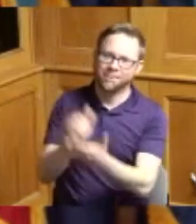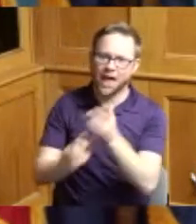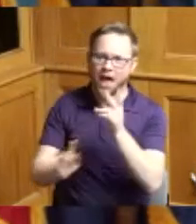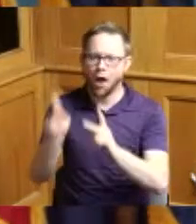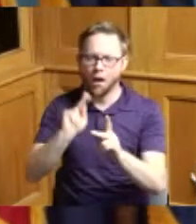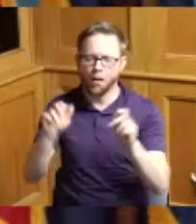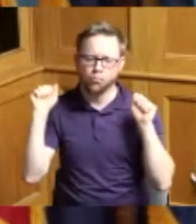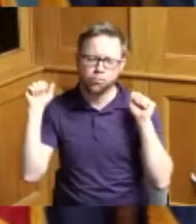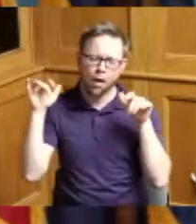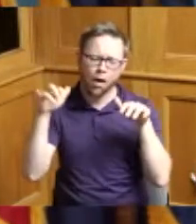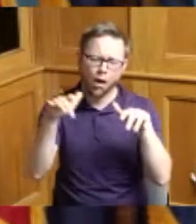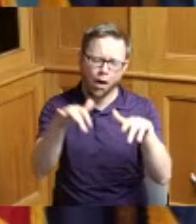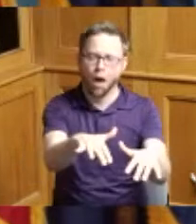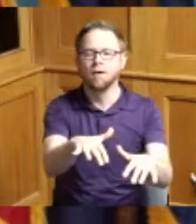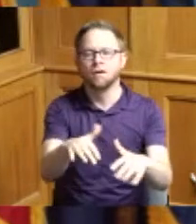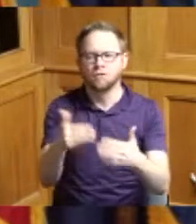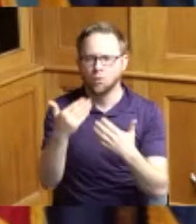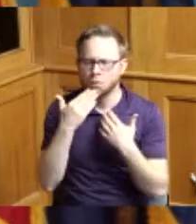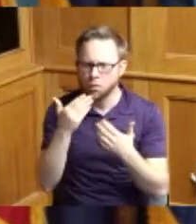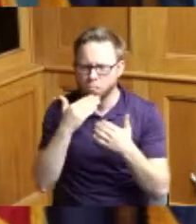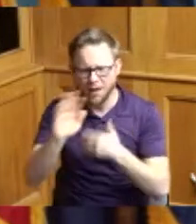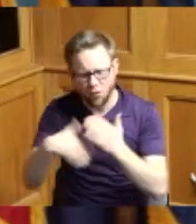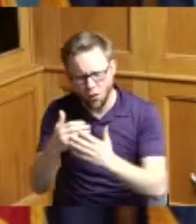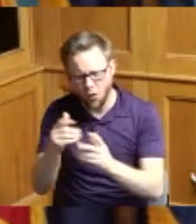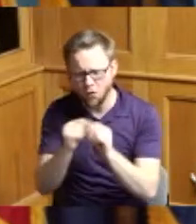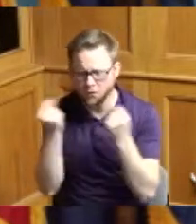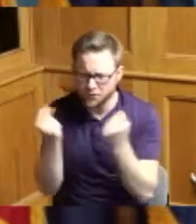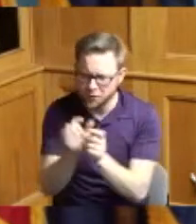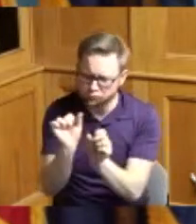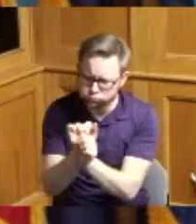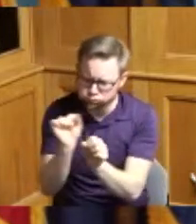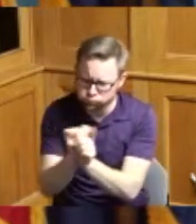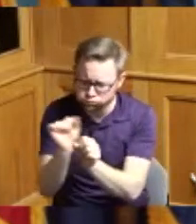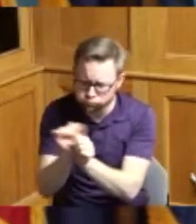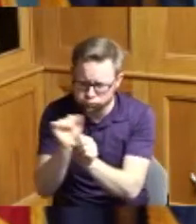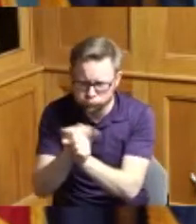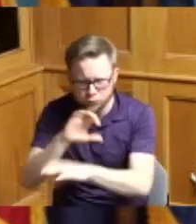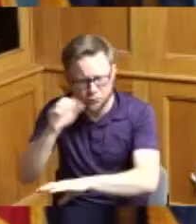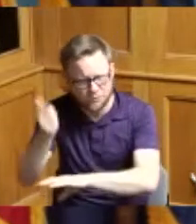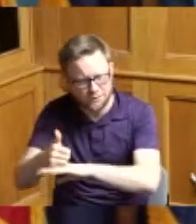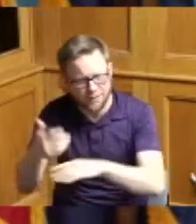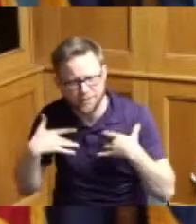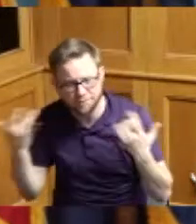together because all of the things that we had brought up as potentials were answered